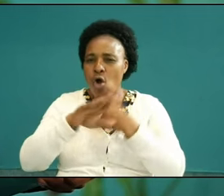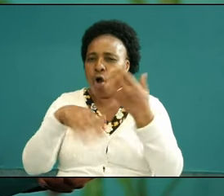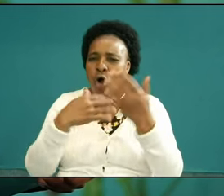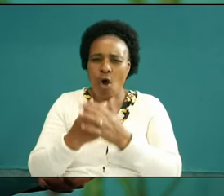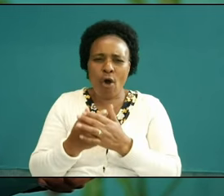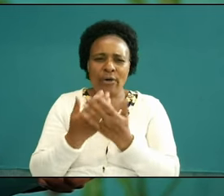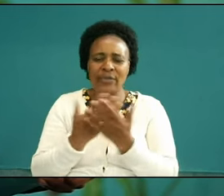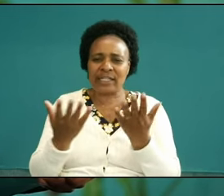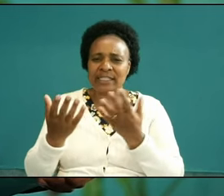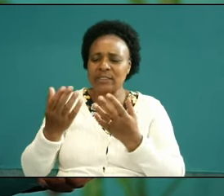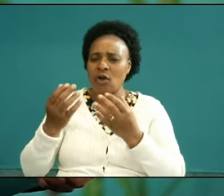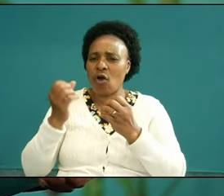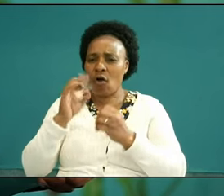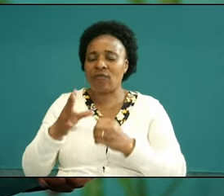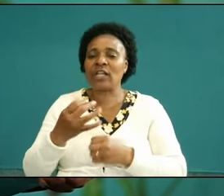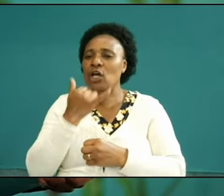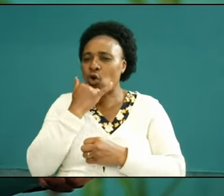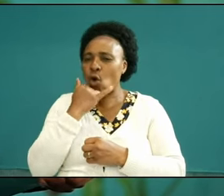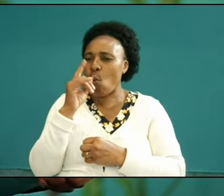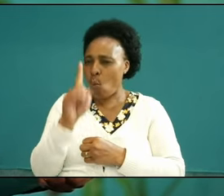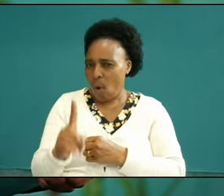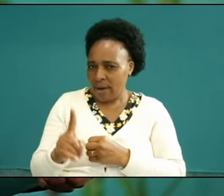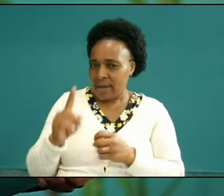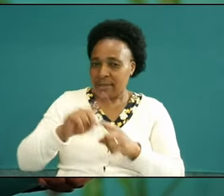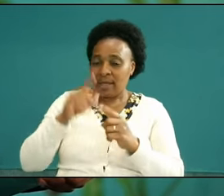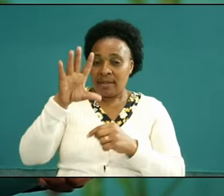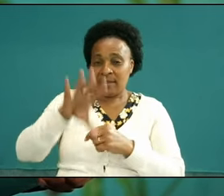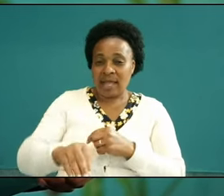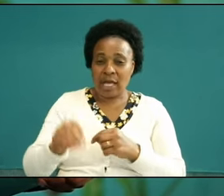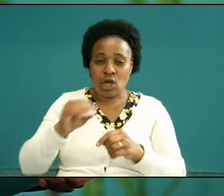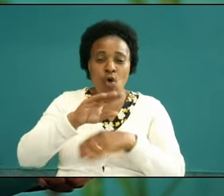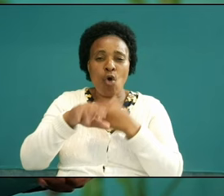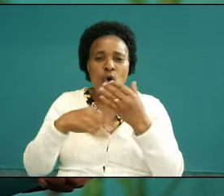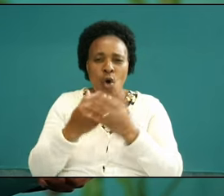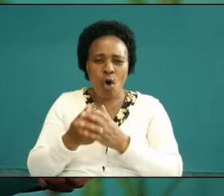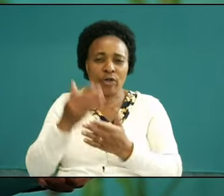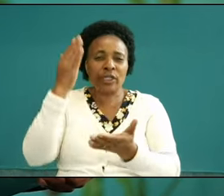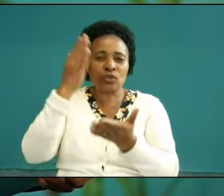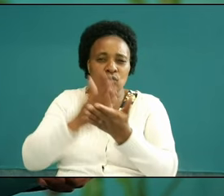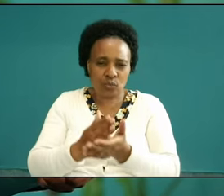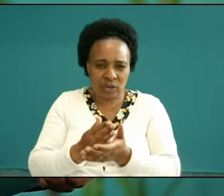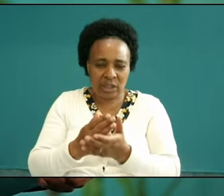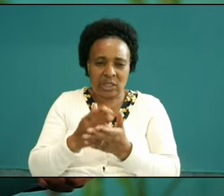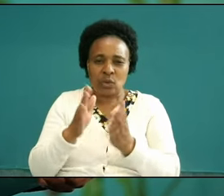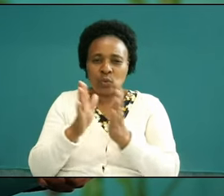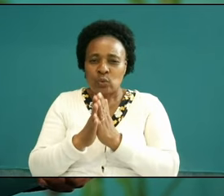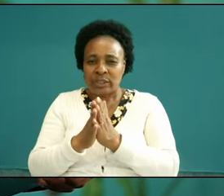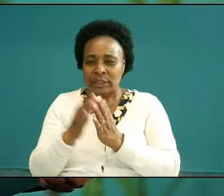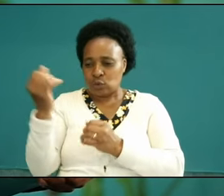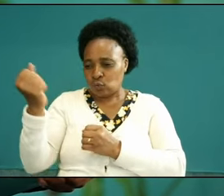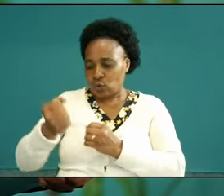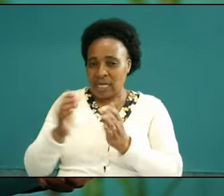of the wicked one and take the helmet of salvation at the SW of the spirit which is the word of God